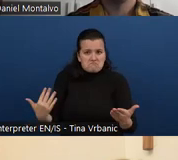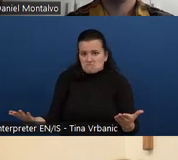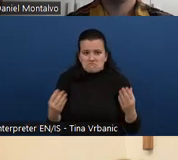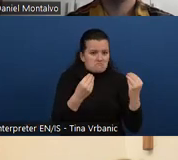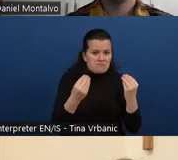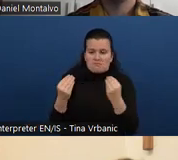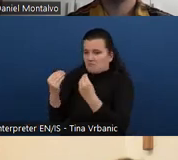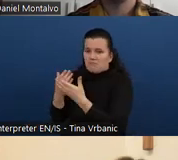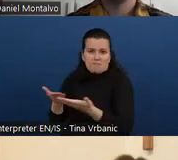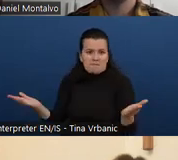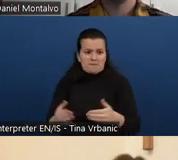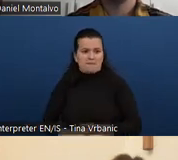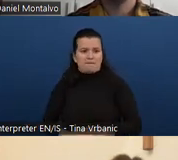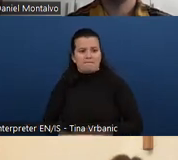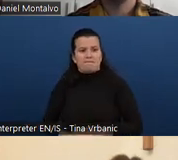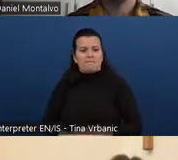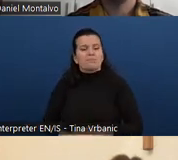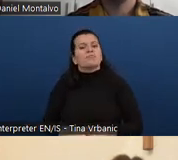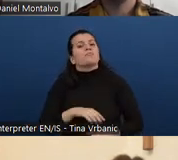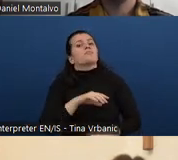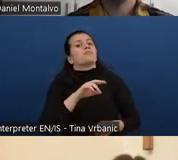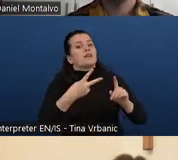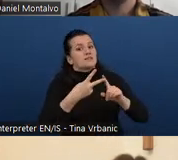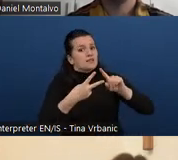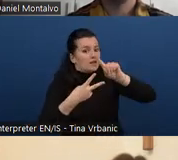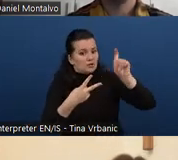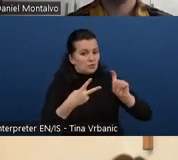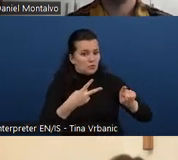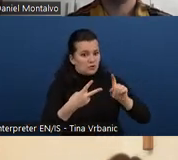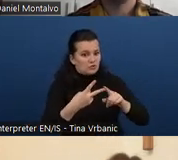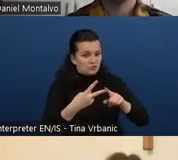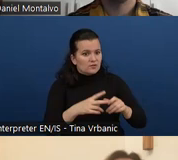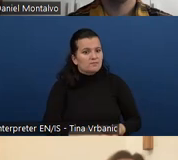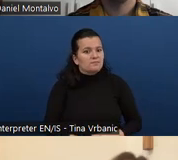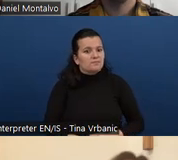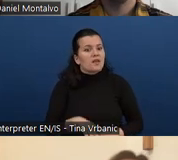Will the curricula be kept updated as knowledge of good practices evolve? How frequently?